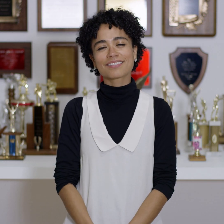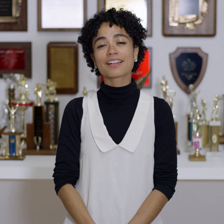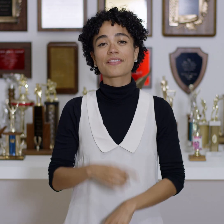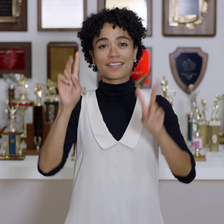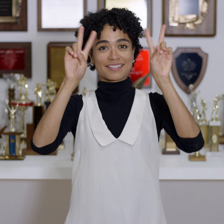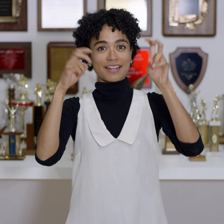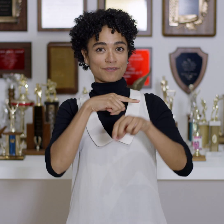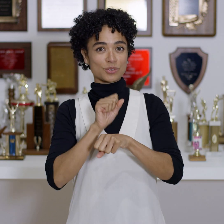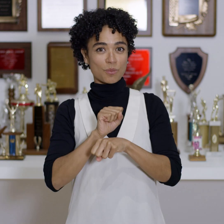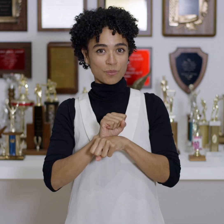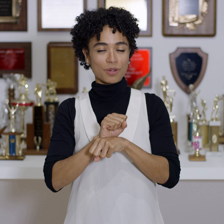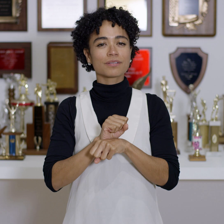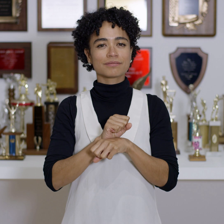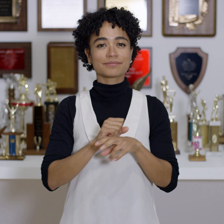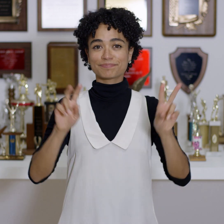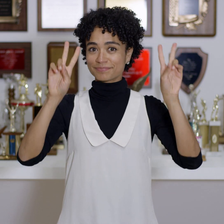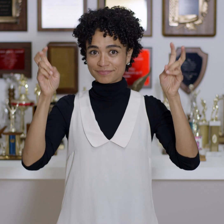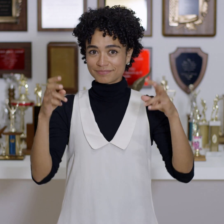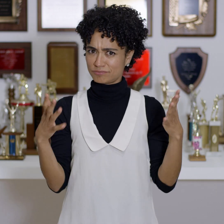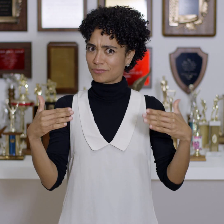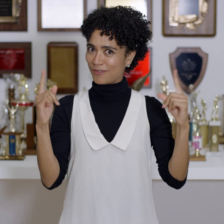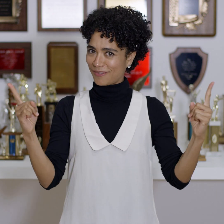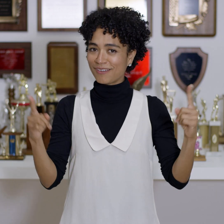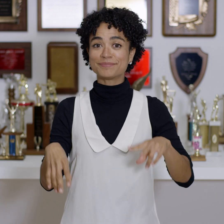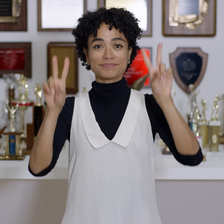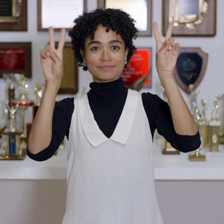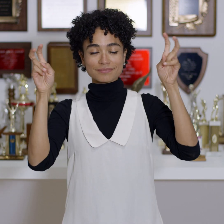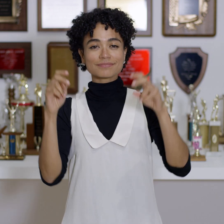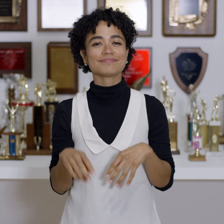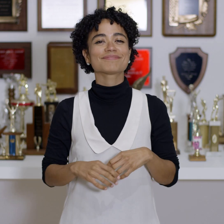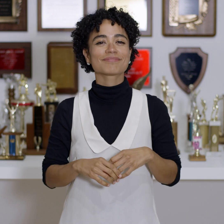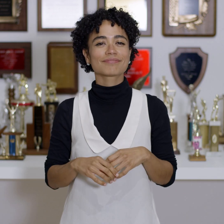The title of this piece, and it’s a long one is